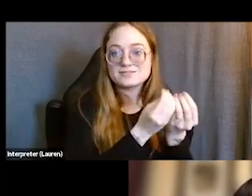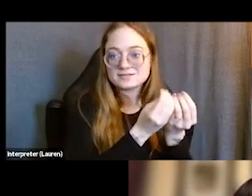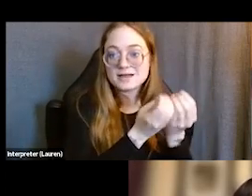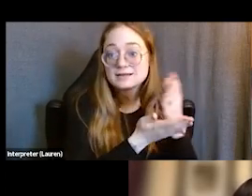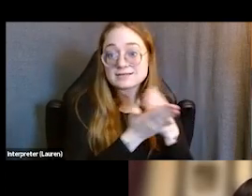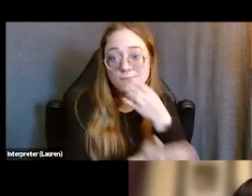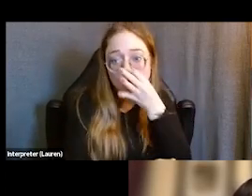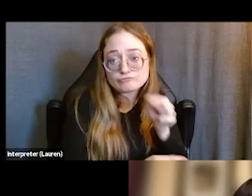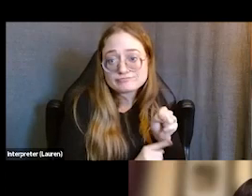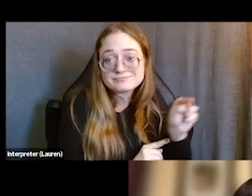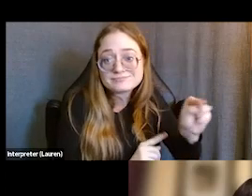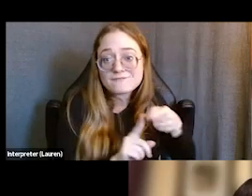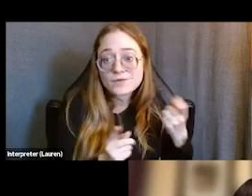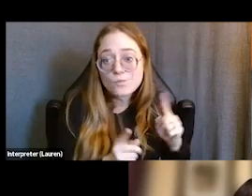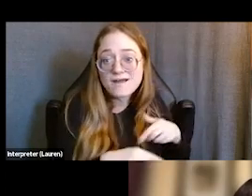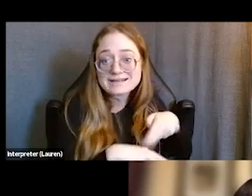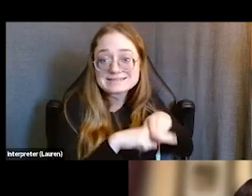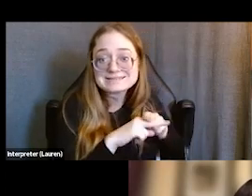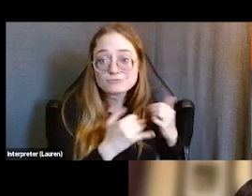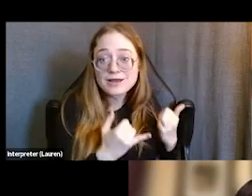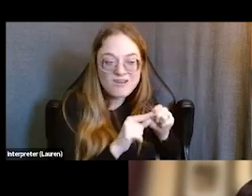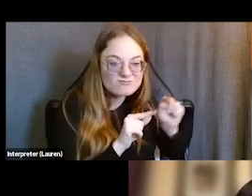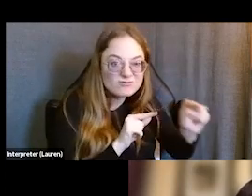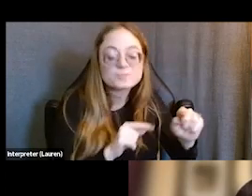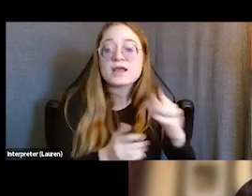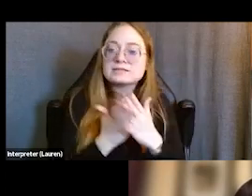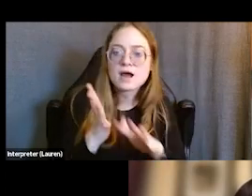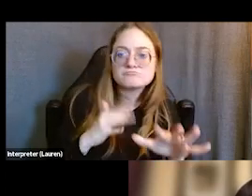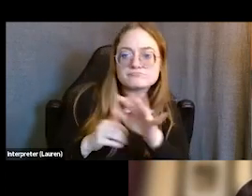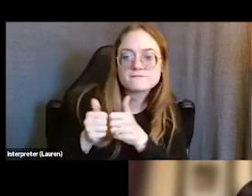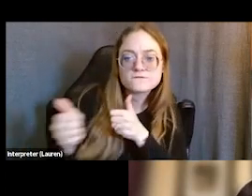from where I'm sitting now and others of which are throughout the Bay Area. Because we never know